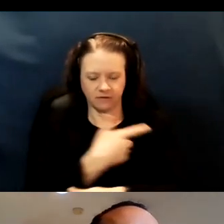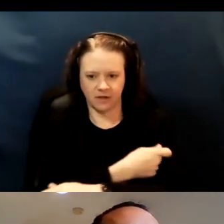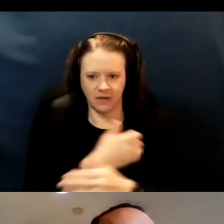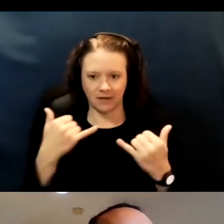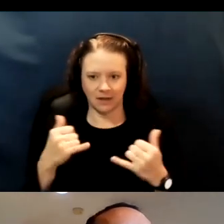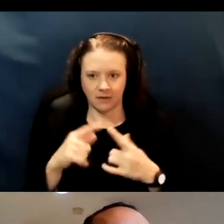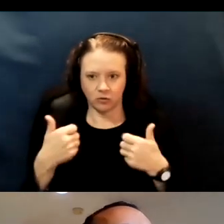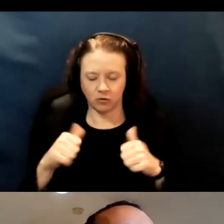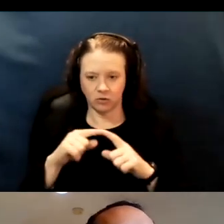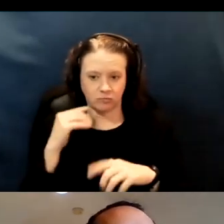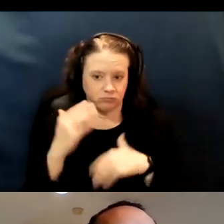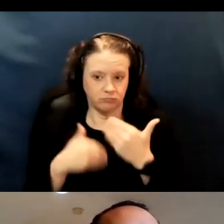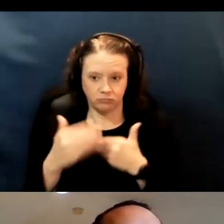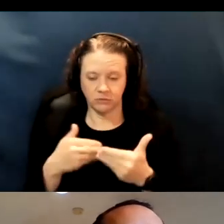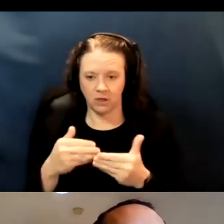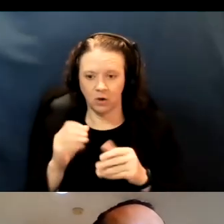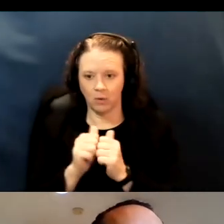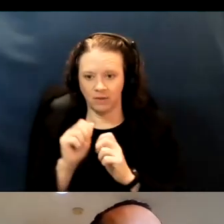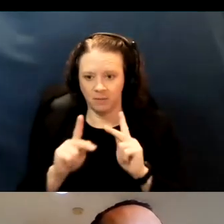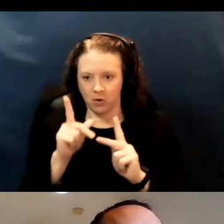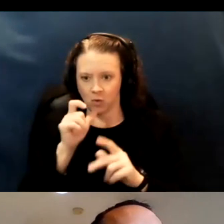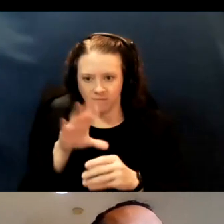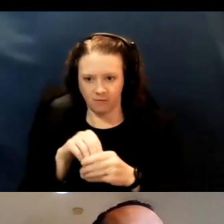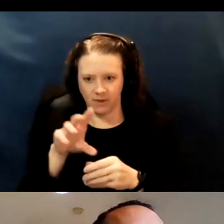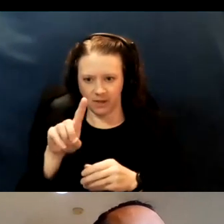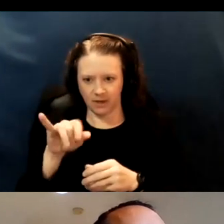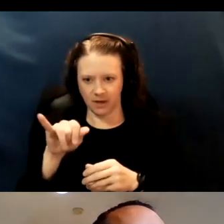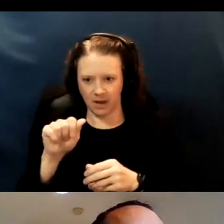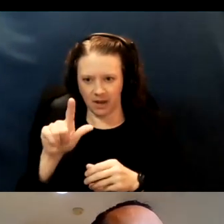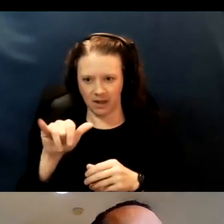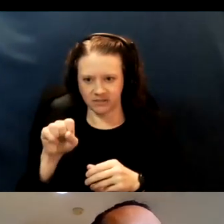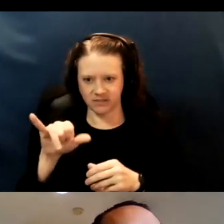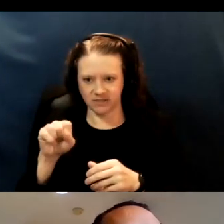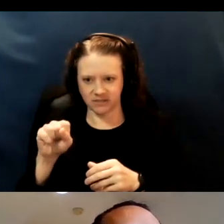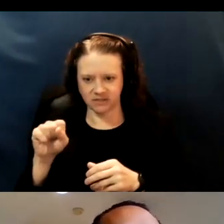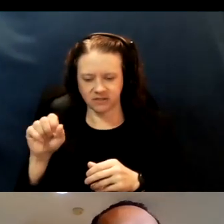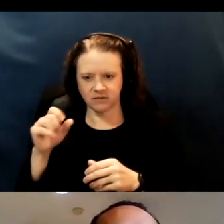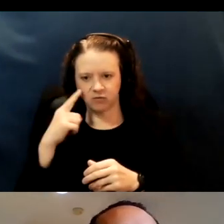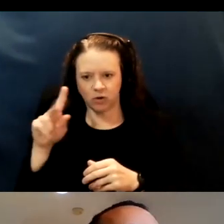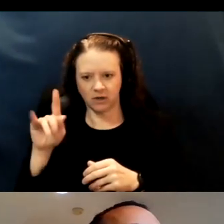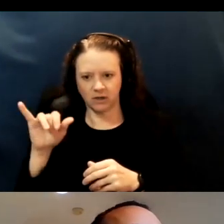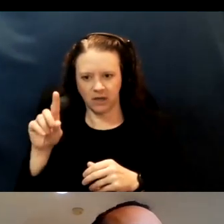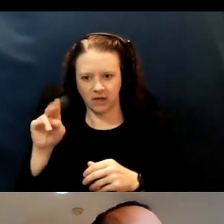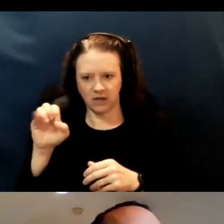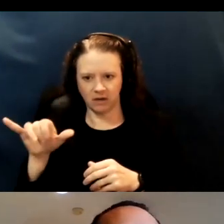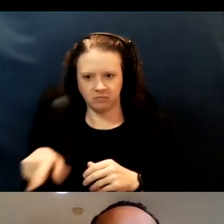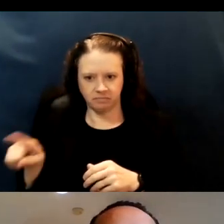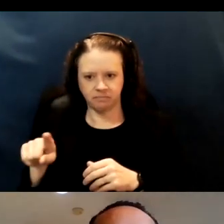Actually, I think they have already been vaccinated because they received vaccines last month.